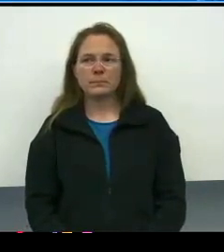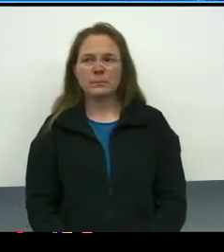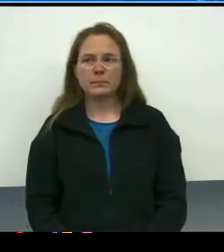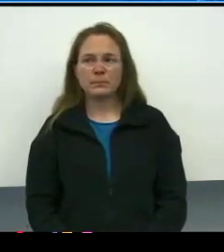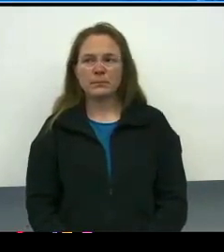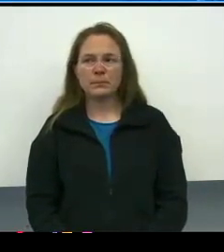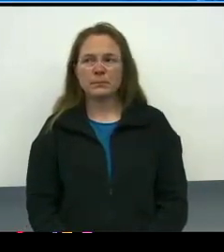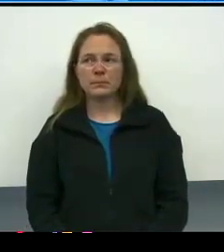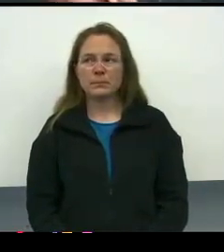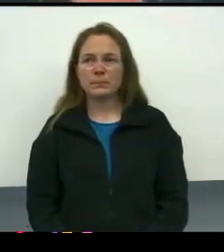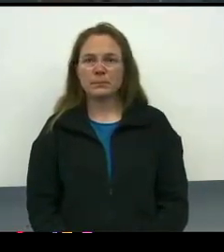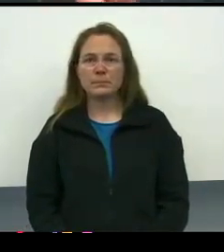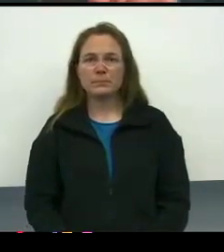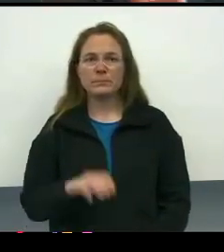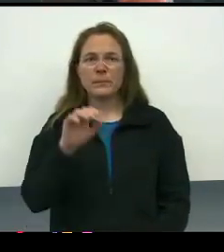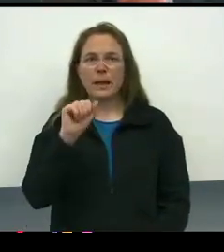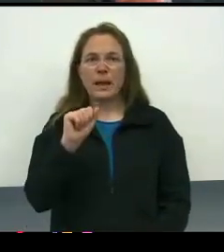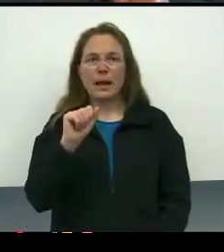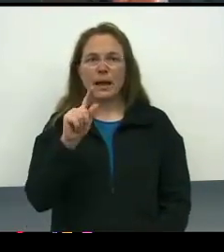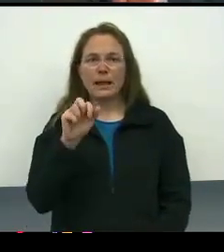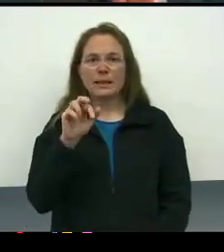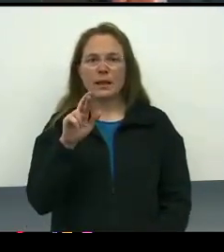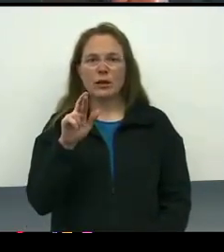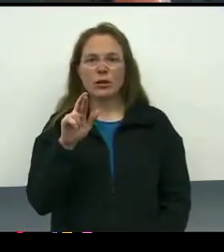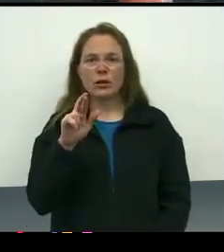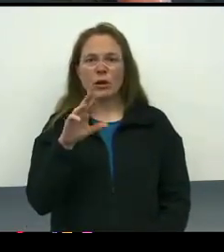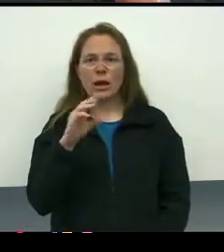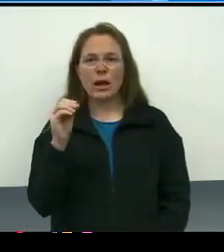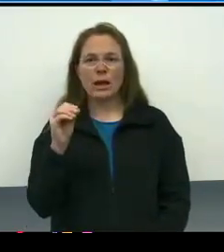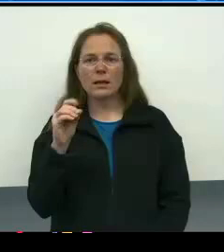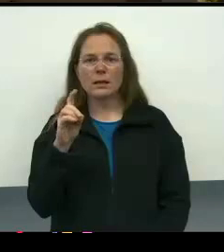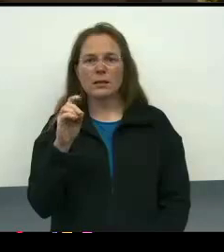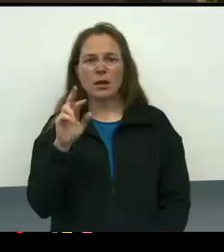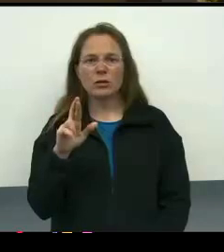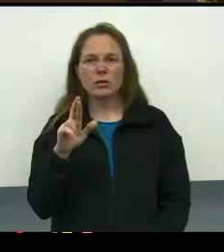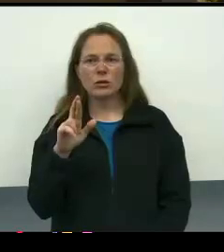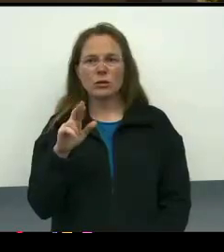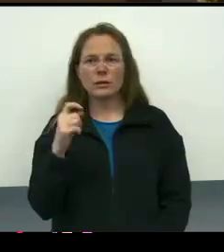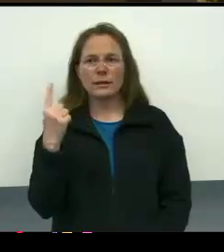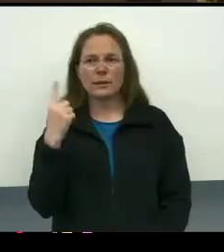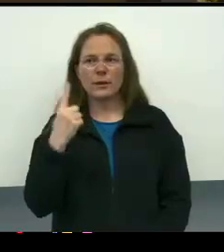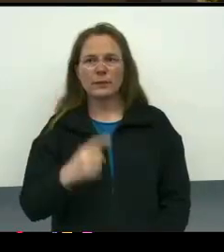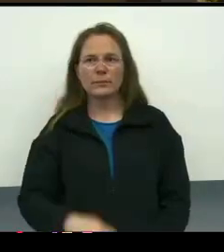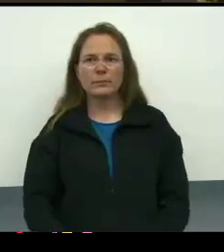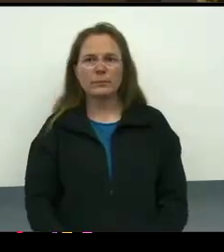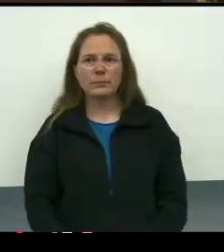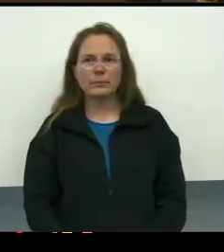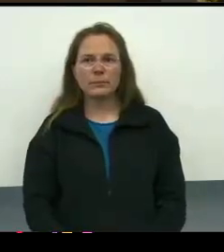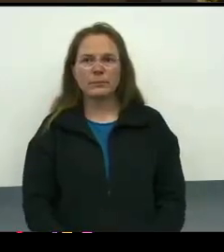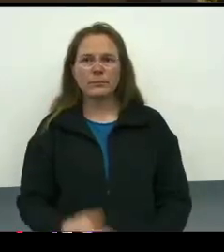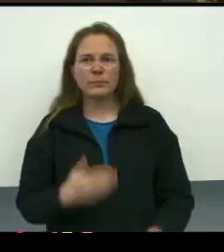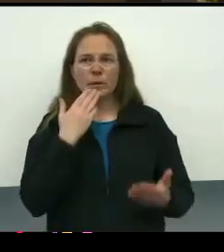[Wayne] Mr. Alexander and Dr. Moreland-Capuia. [Alexander] Good afternoon. [Dr. Moreland-Capuia] Good afternoon, can you hear us okay?